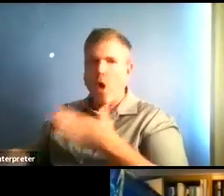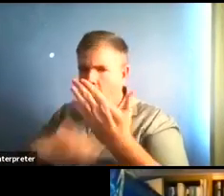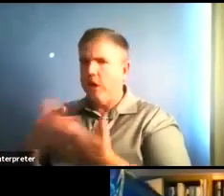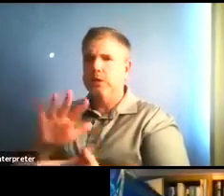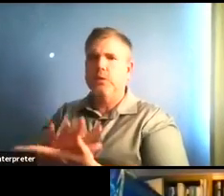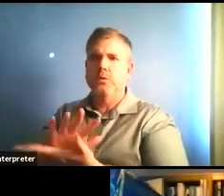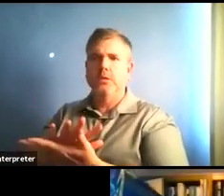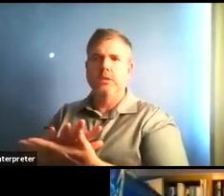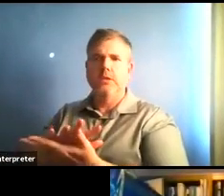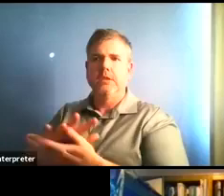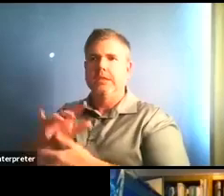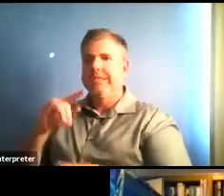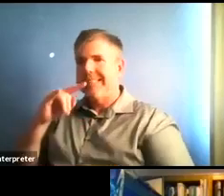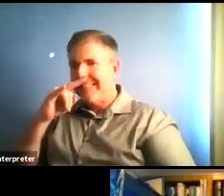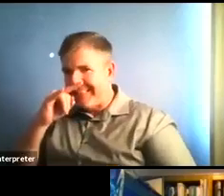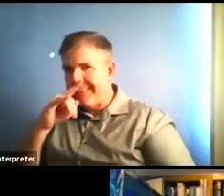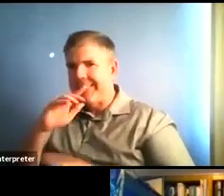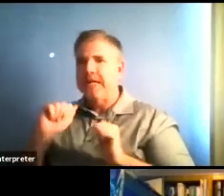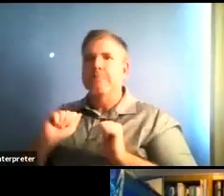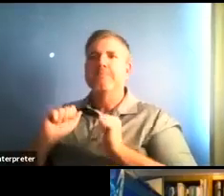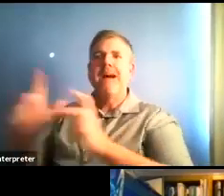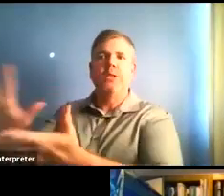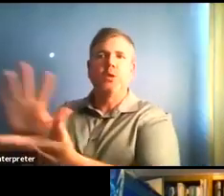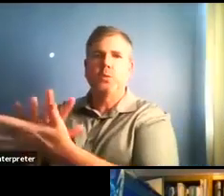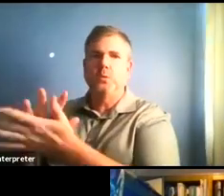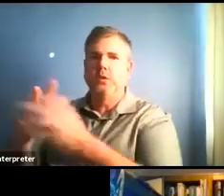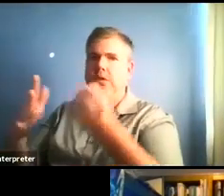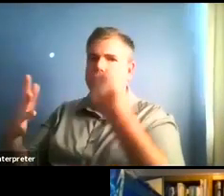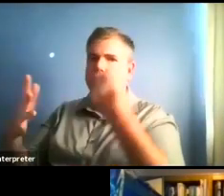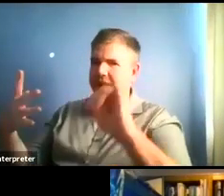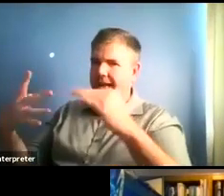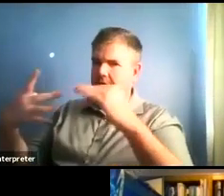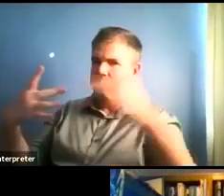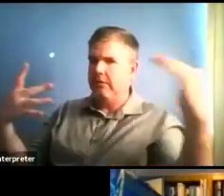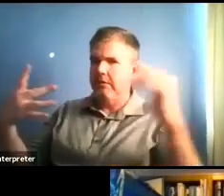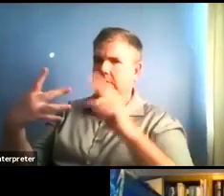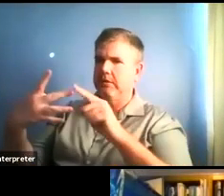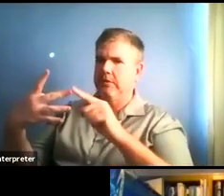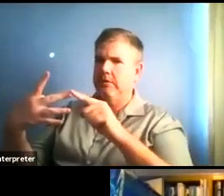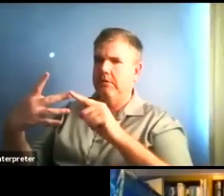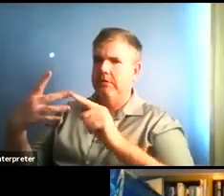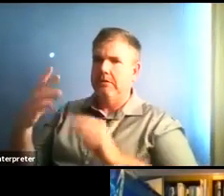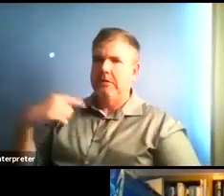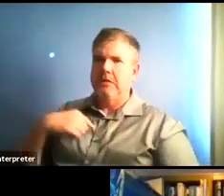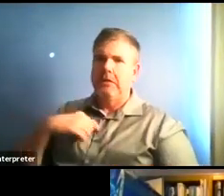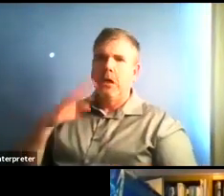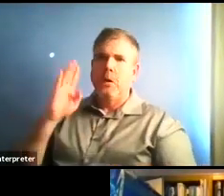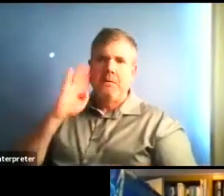you know further with specifics if there's anything in terms of activities for kids. And then let me I'm sorry.